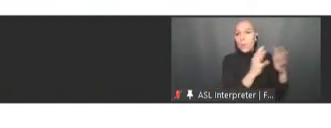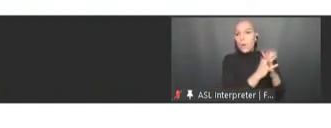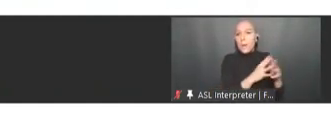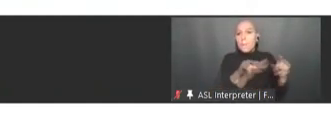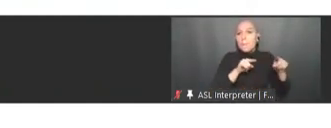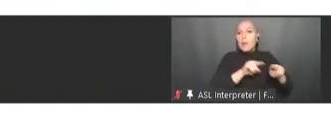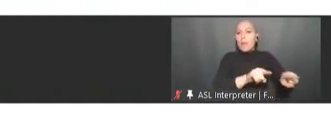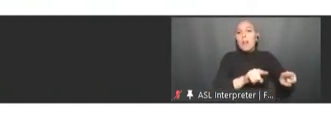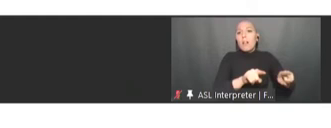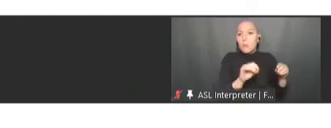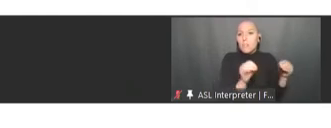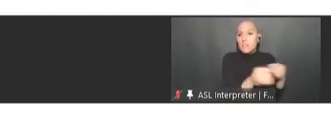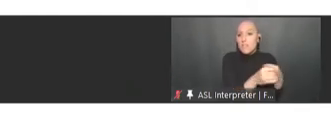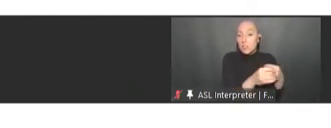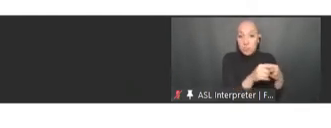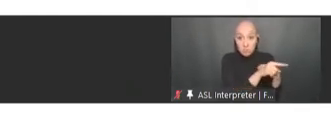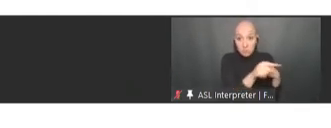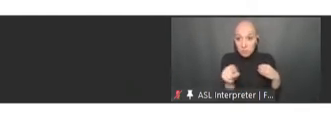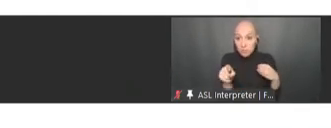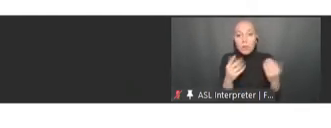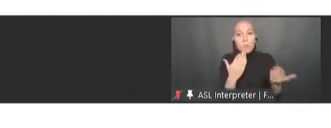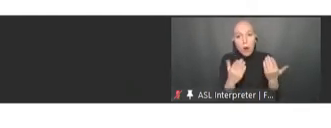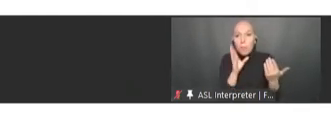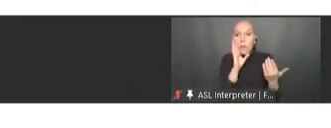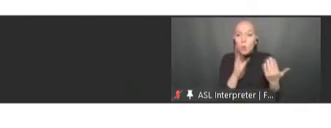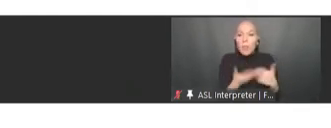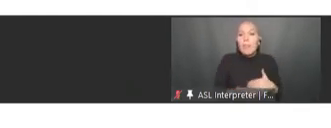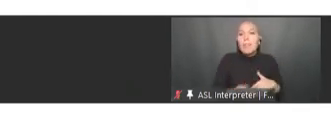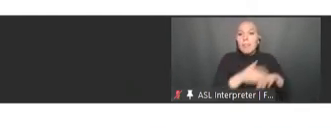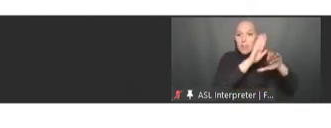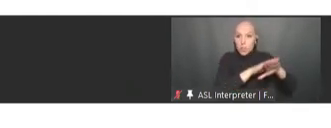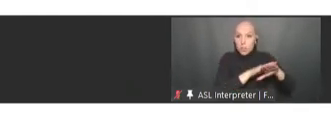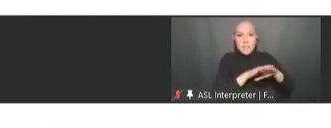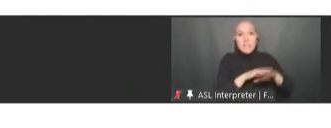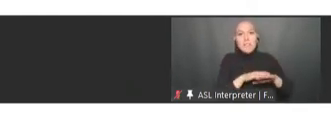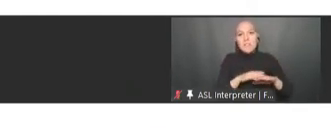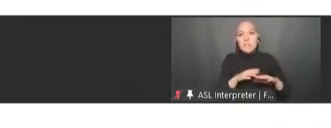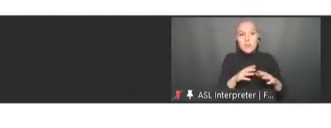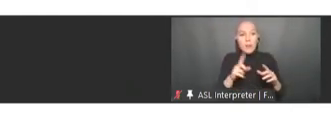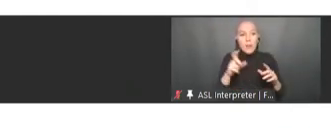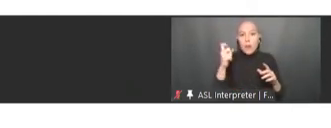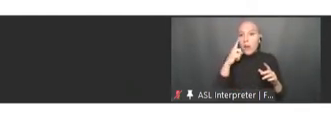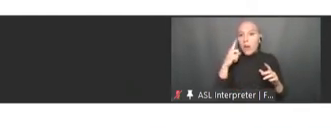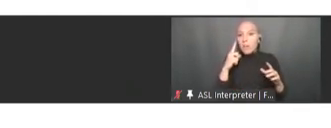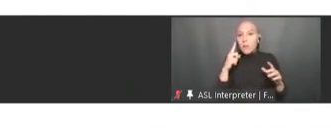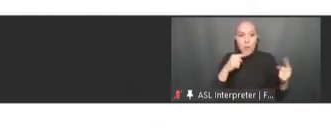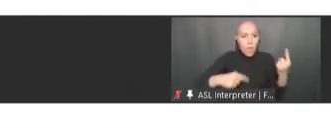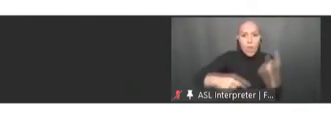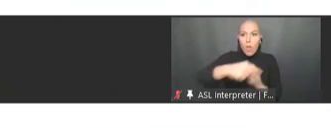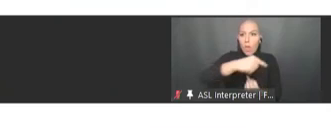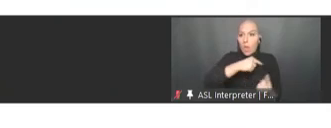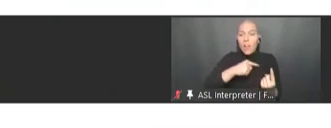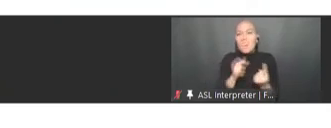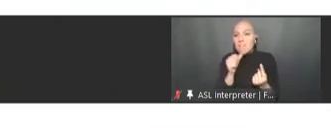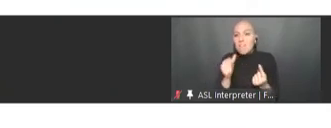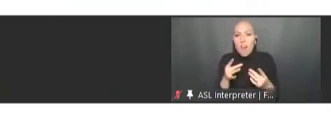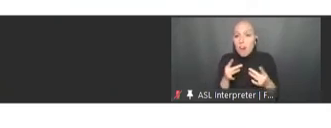only increase the bureaucracy but not necessarily the efficiency needed to confront and control this